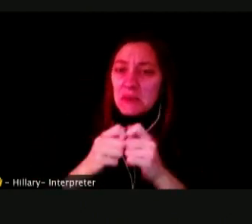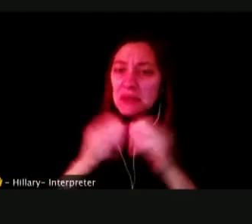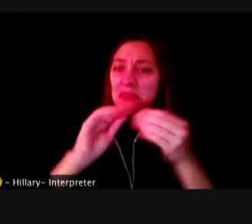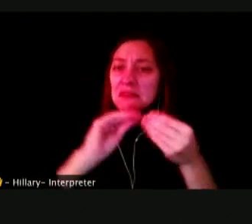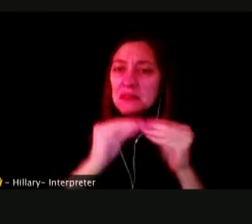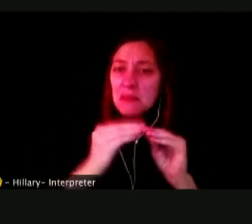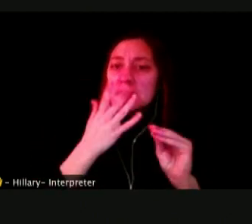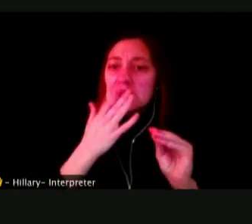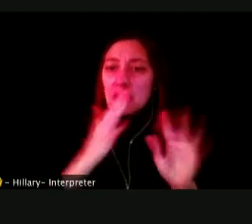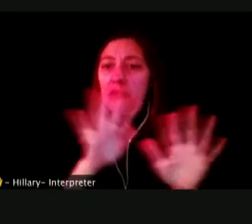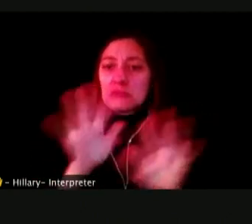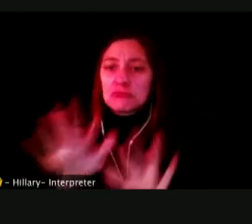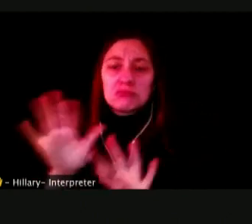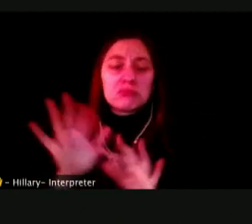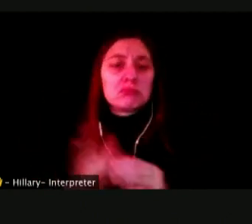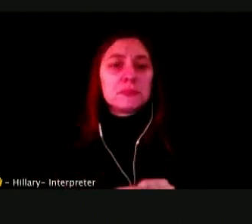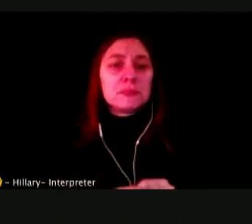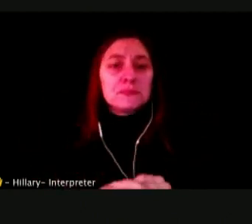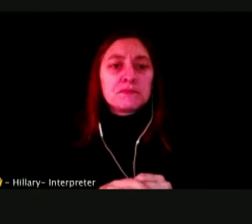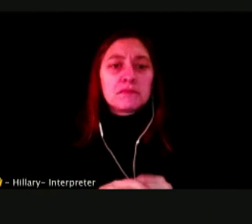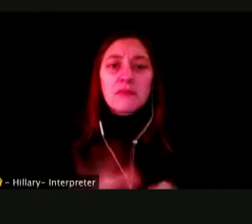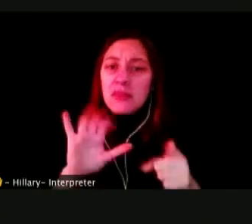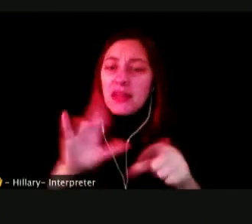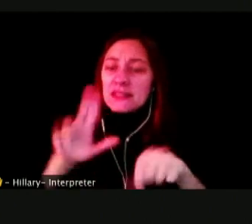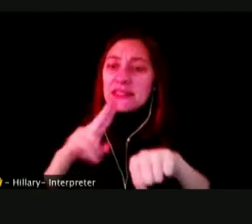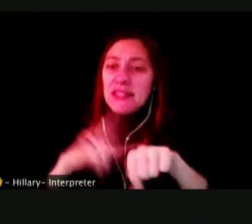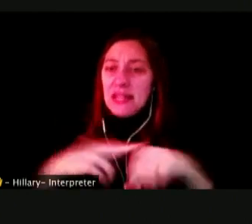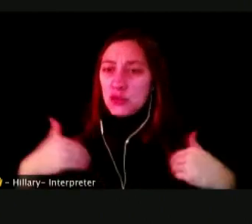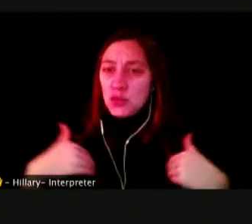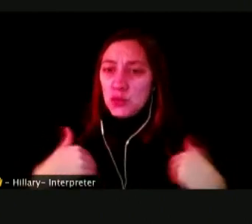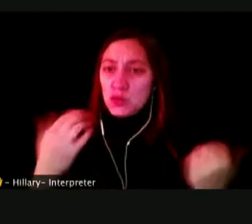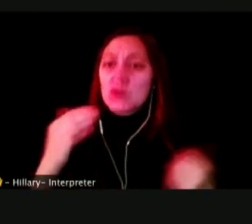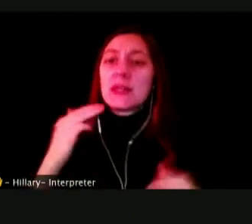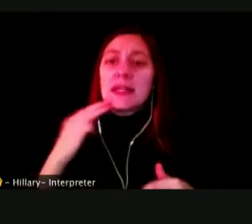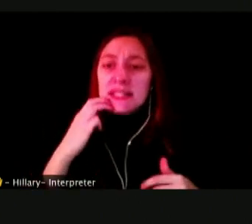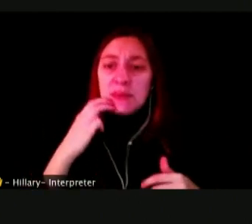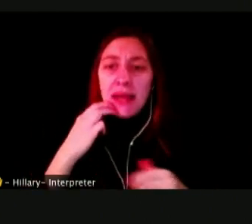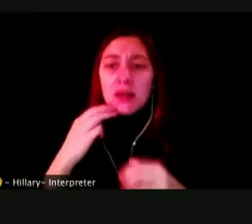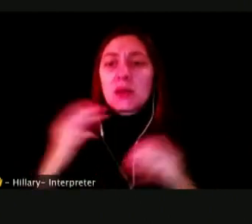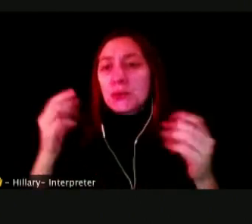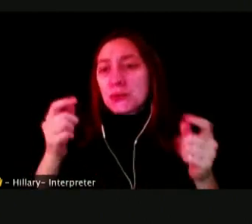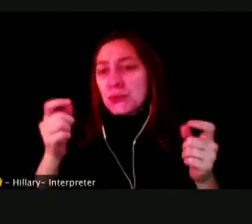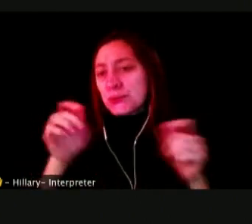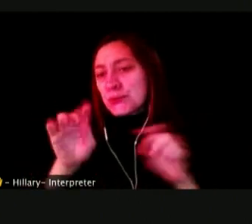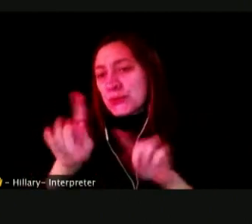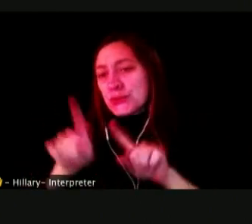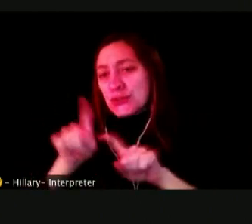TO THE NATIONAL YOUTH TOBACCO SURVEY AMONG HIGH SCHOOL STUDENTS BETWEEN 2011 AT 2019